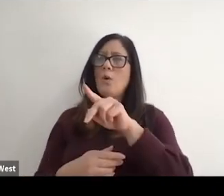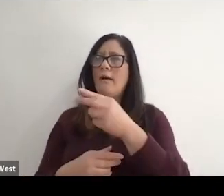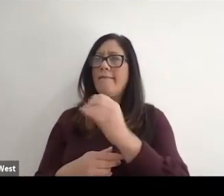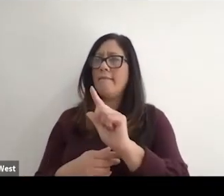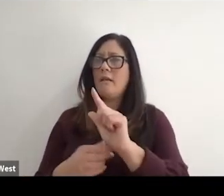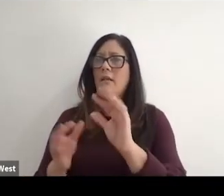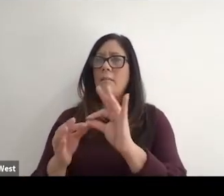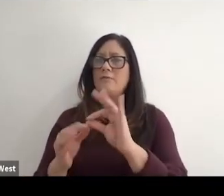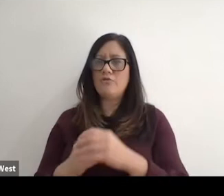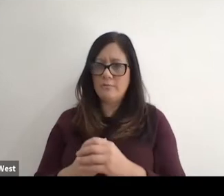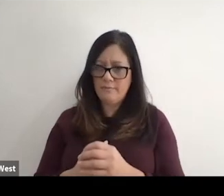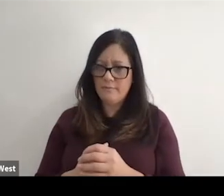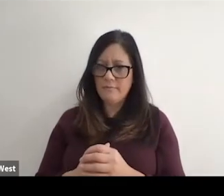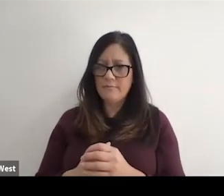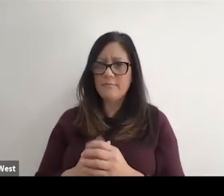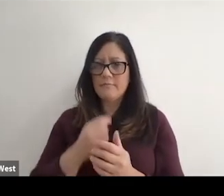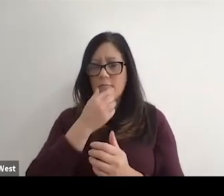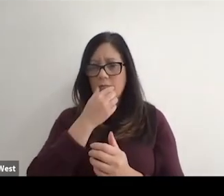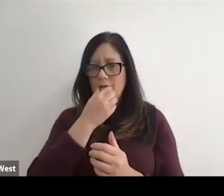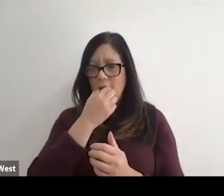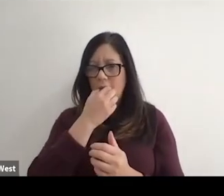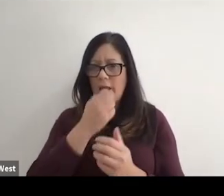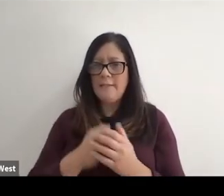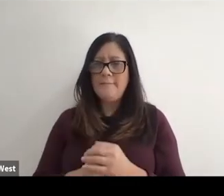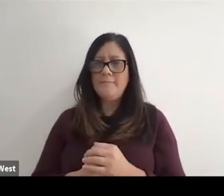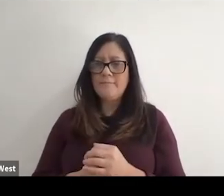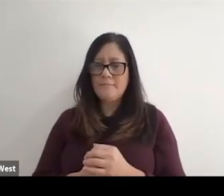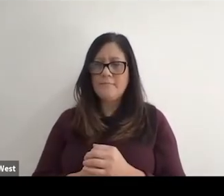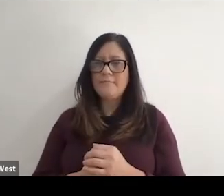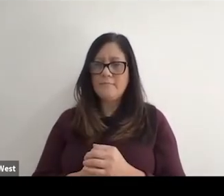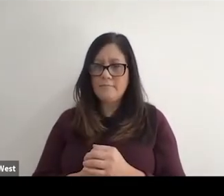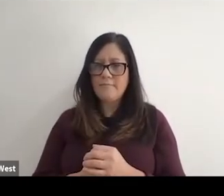said would fill said about. The the athletes give it back after